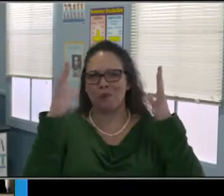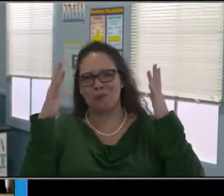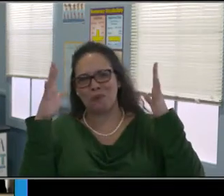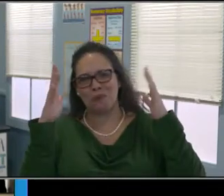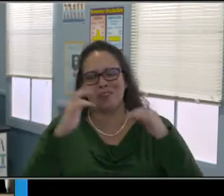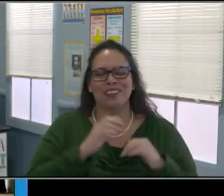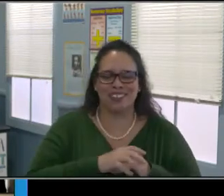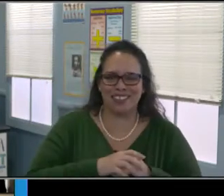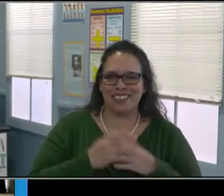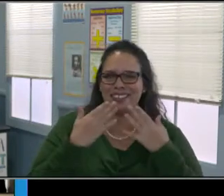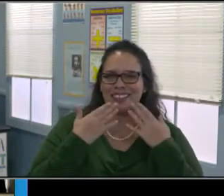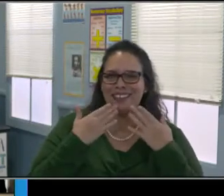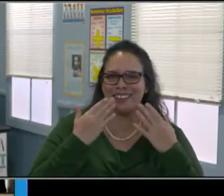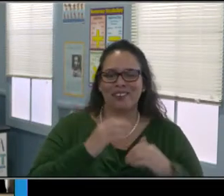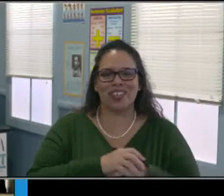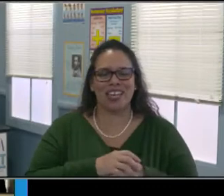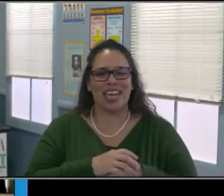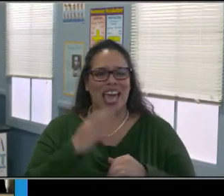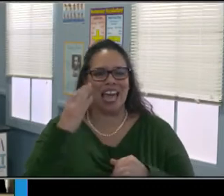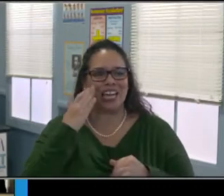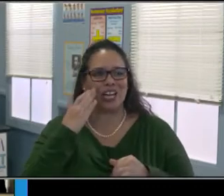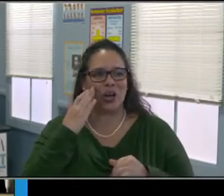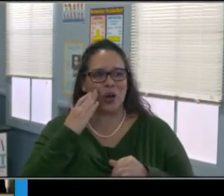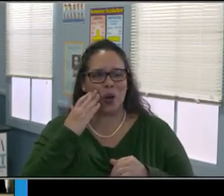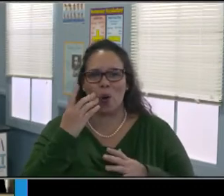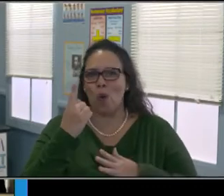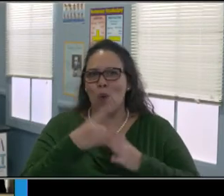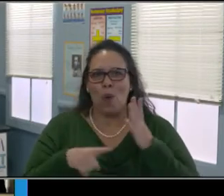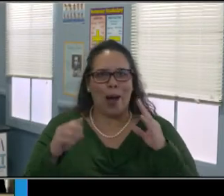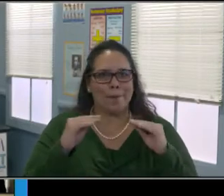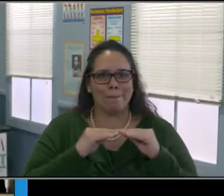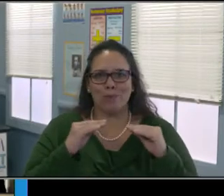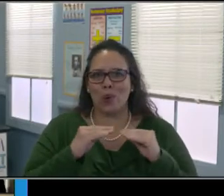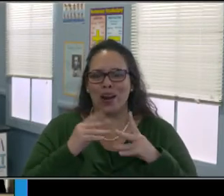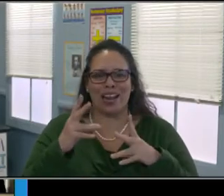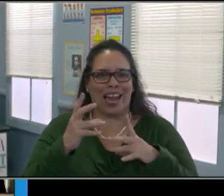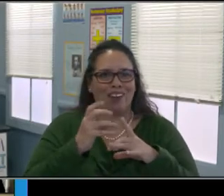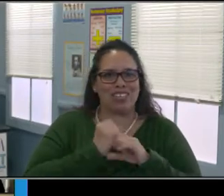and we're really happy to have her here. So I'm going to... Over to her now.